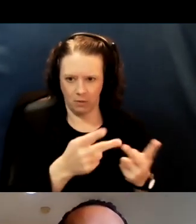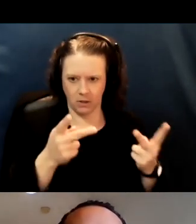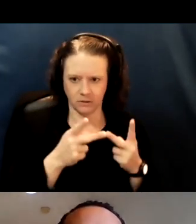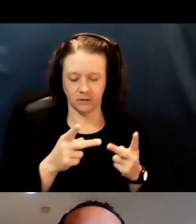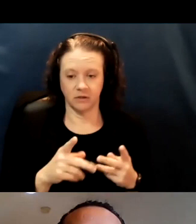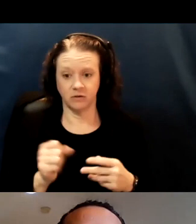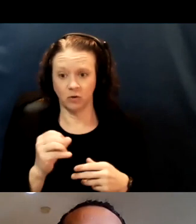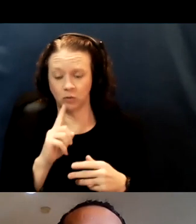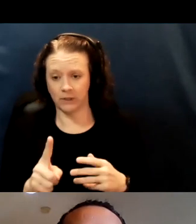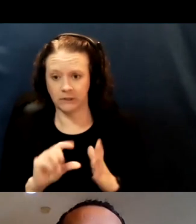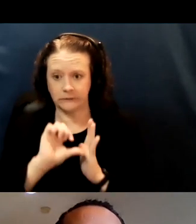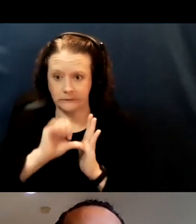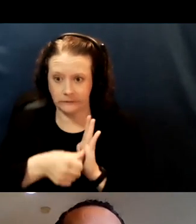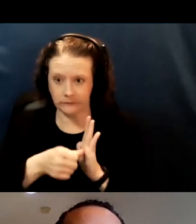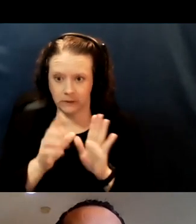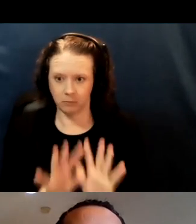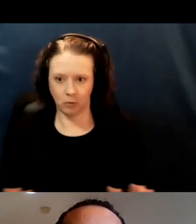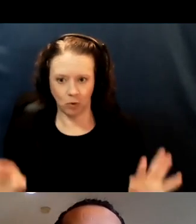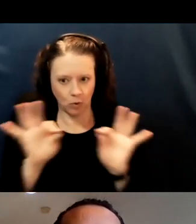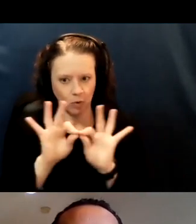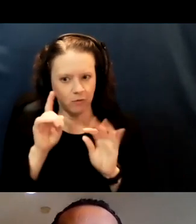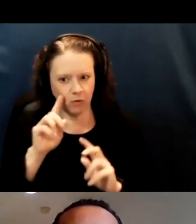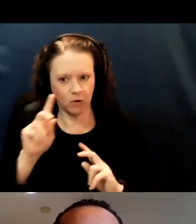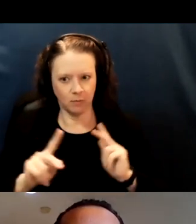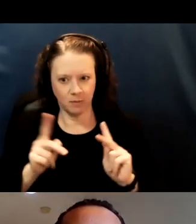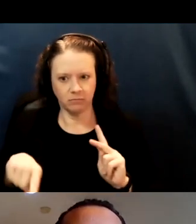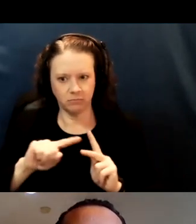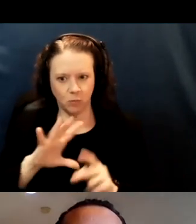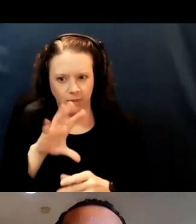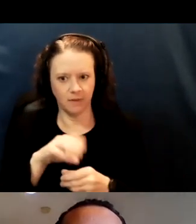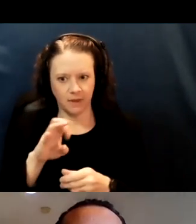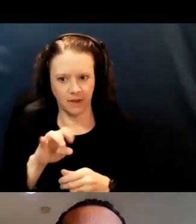for us in the county to be able to reach these individuals.